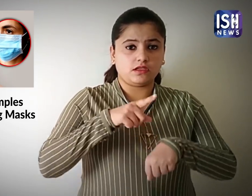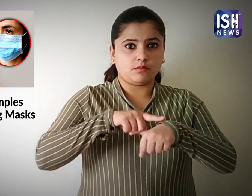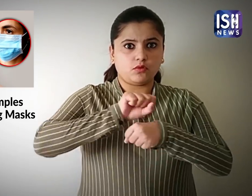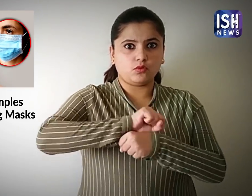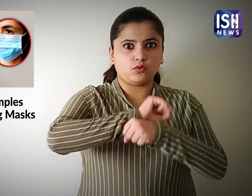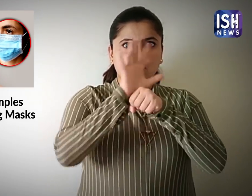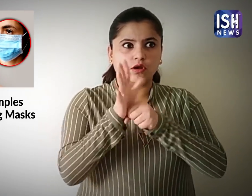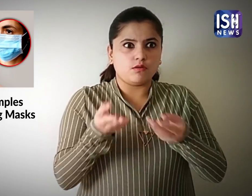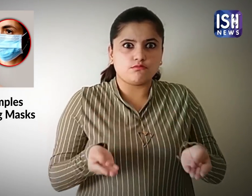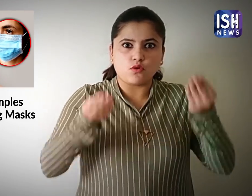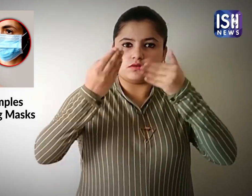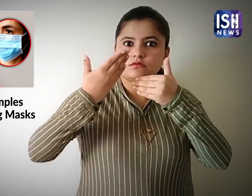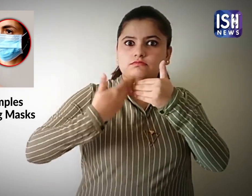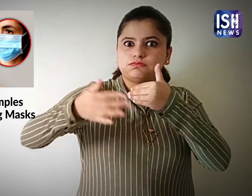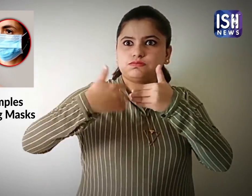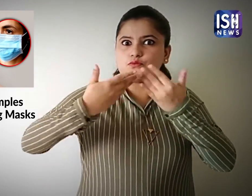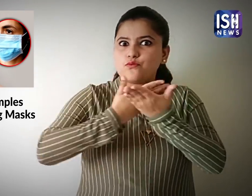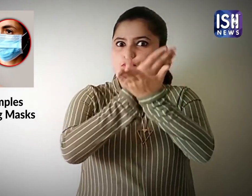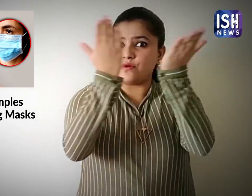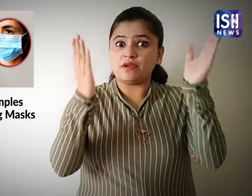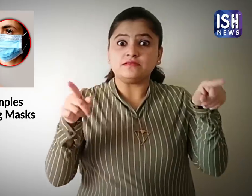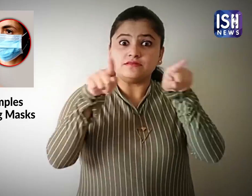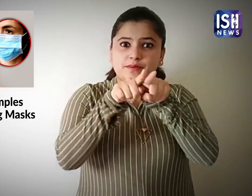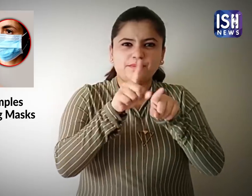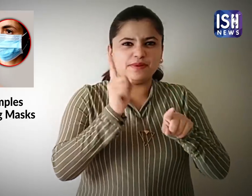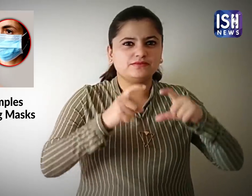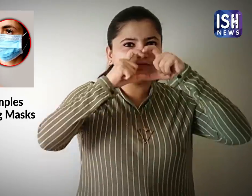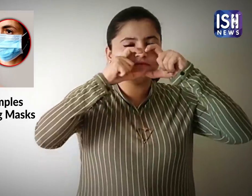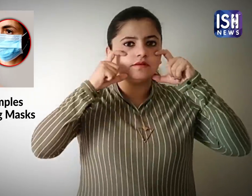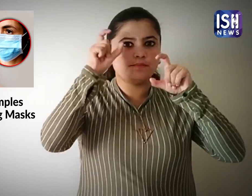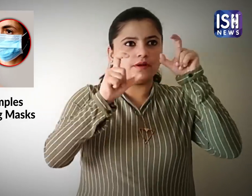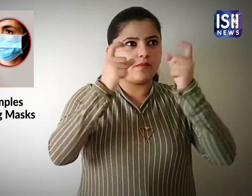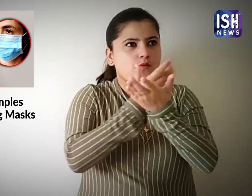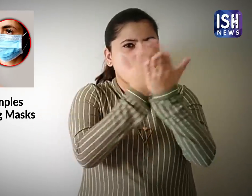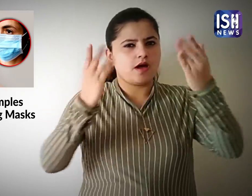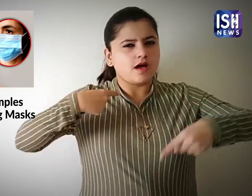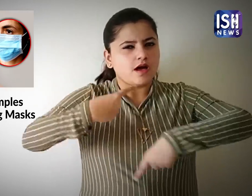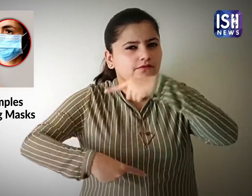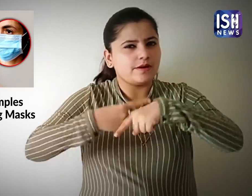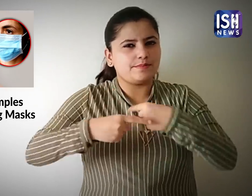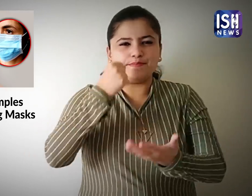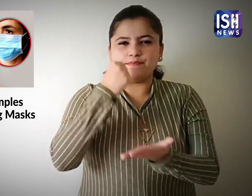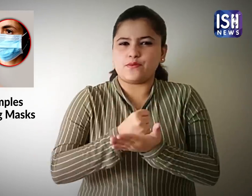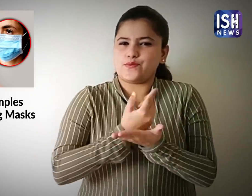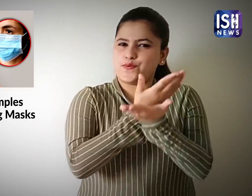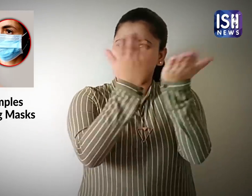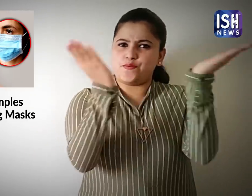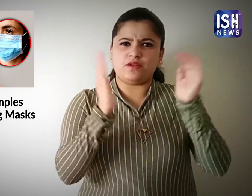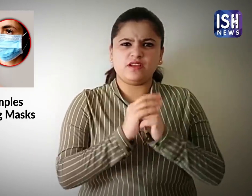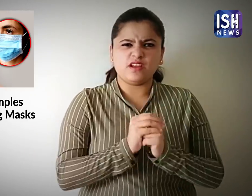Wearing a face mask is necessary as there is steady in the coronavirus cases.